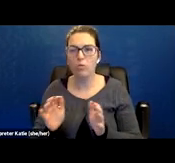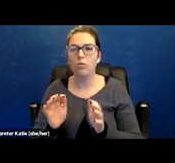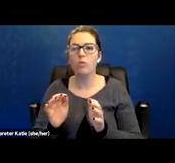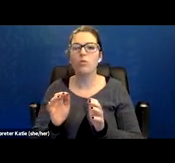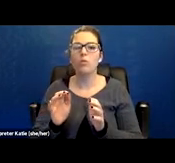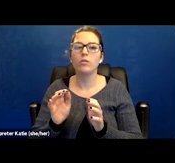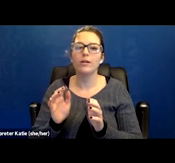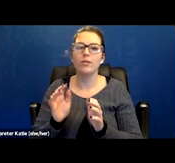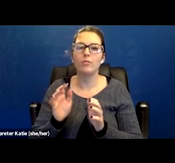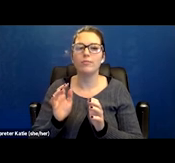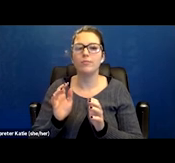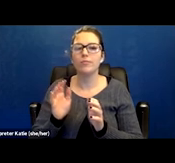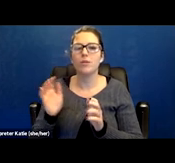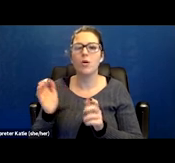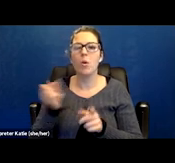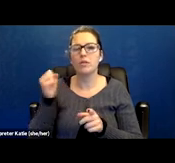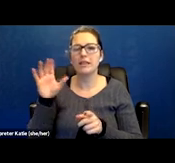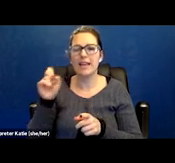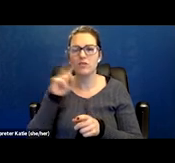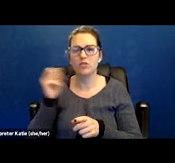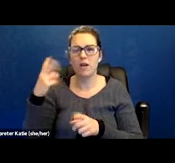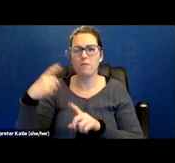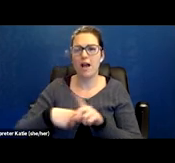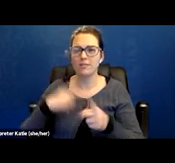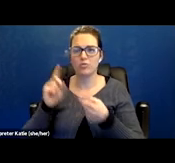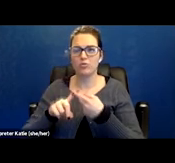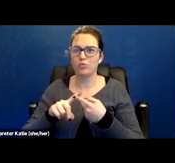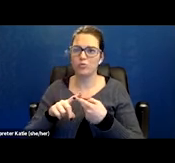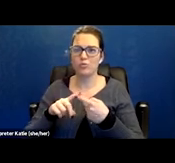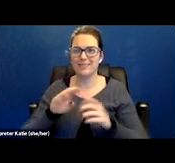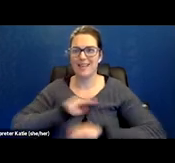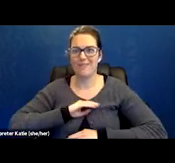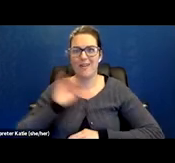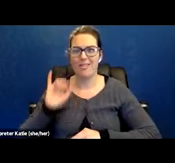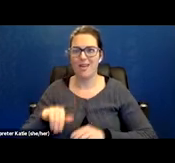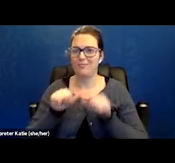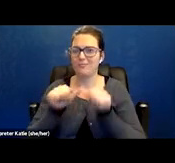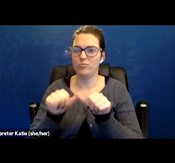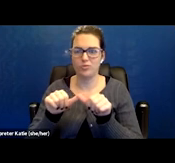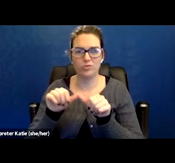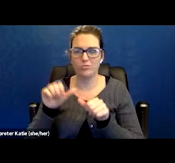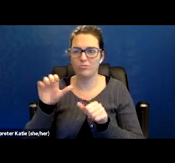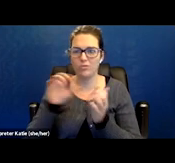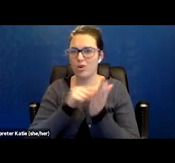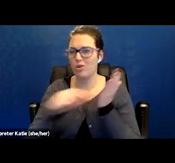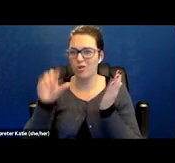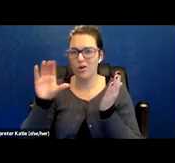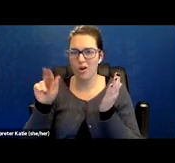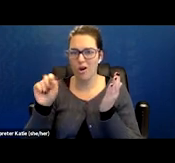to meet the durational clause. So a lot of the EM is really kind of guidance for, particularly for our job